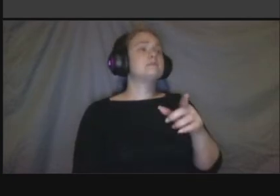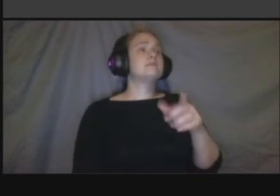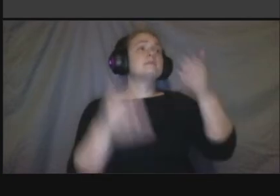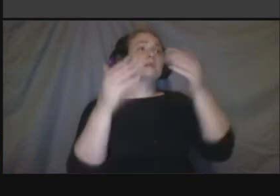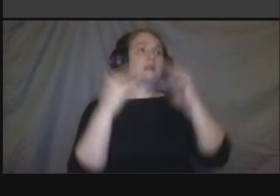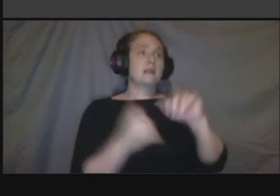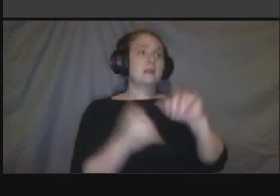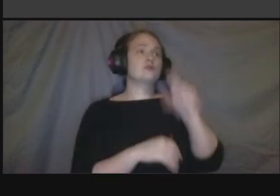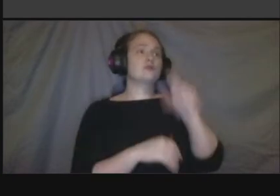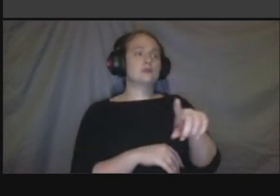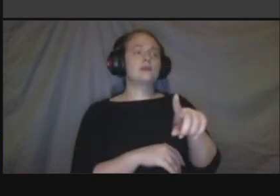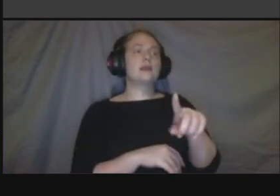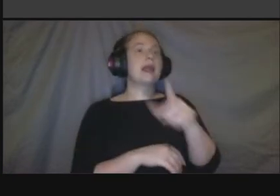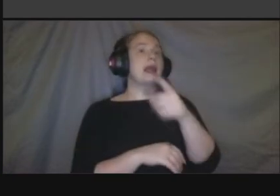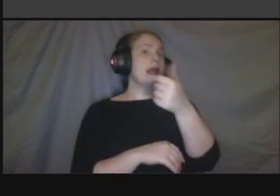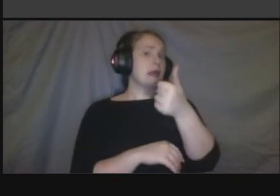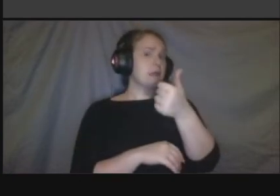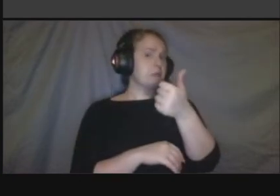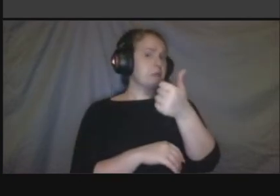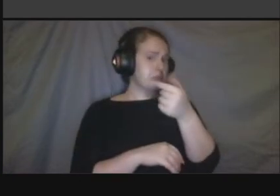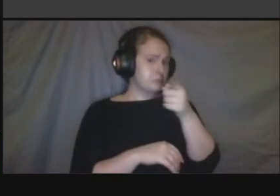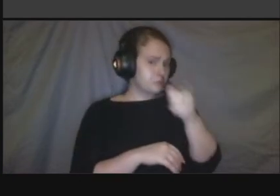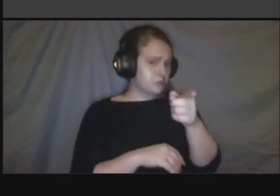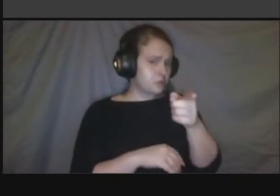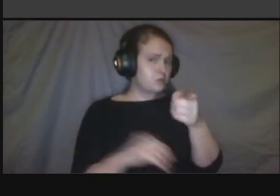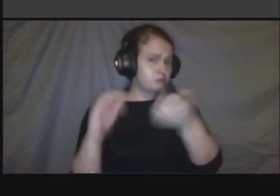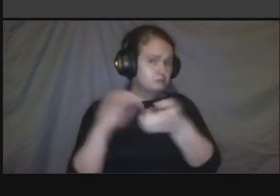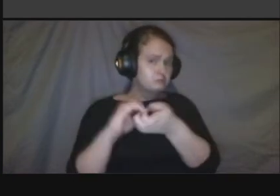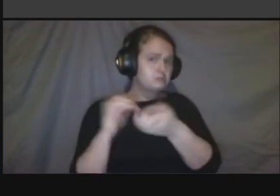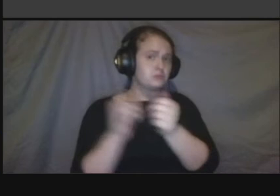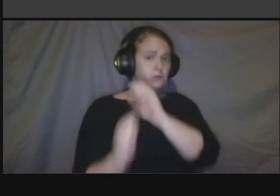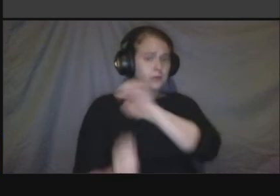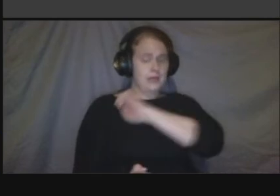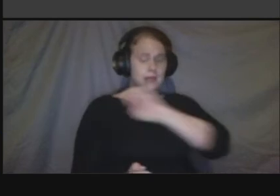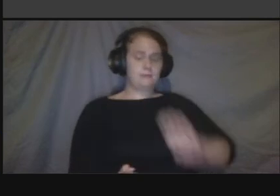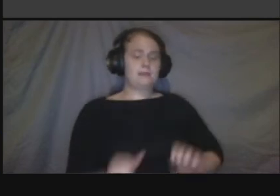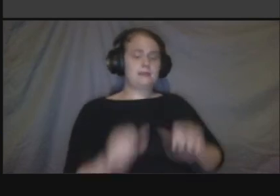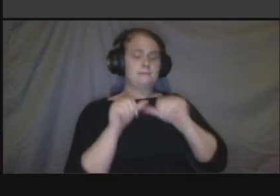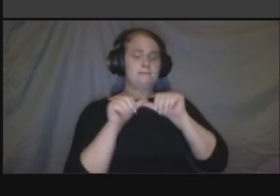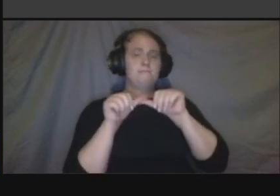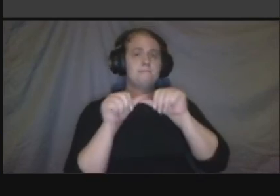the embassies to make maintain security but blend into the streetscape would be appreciated